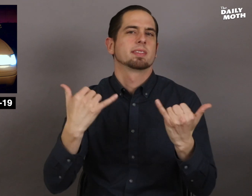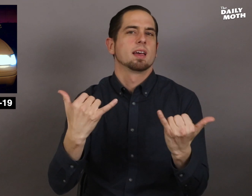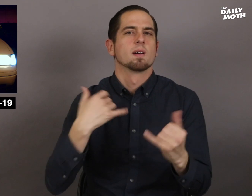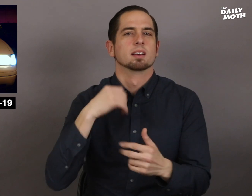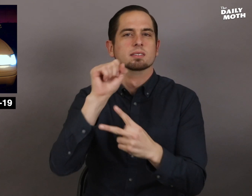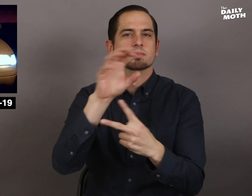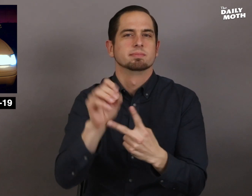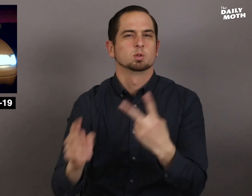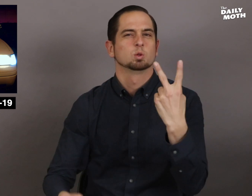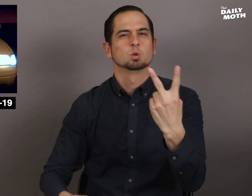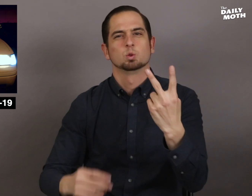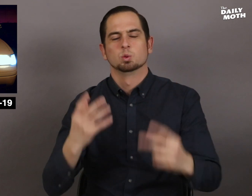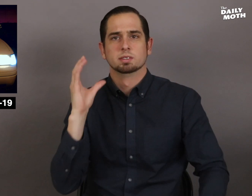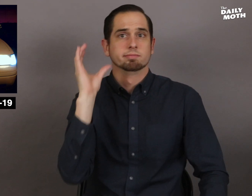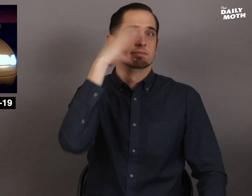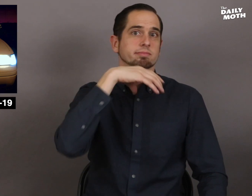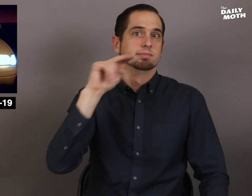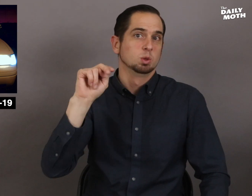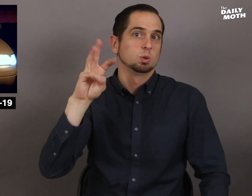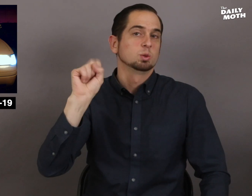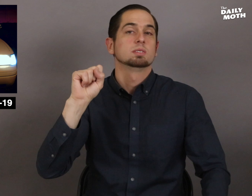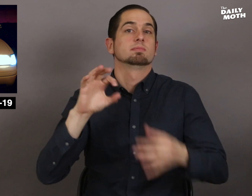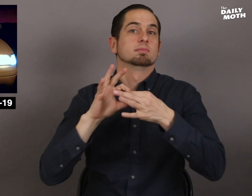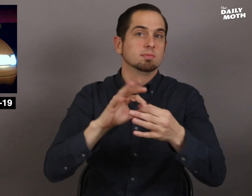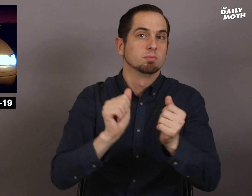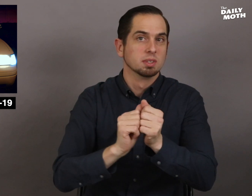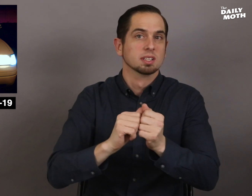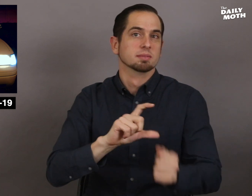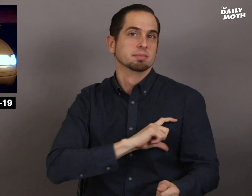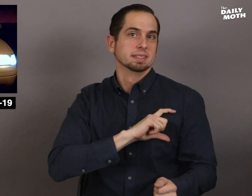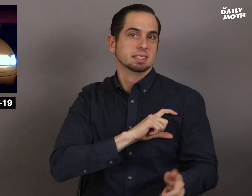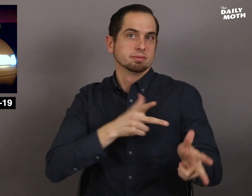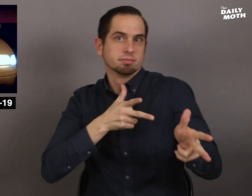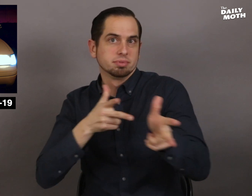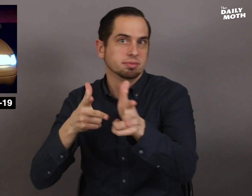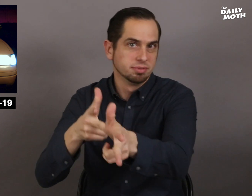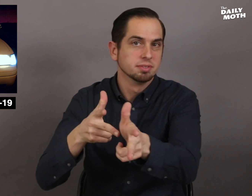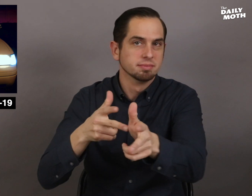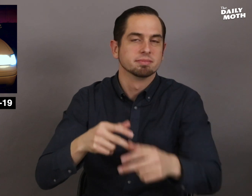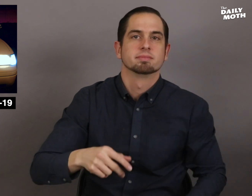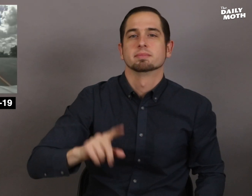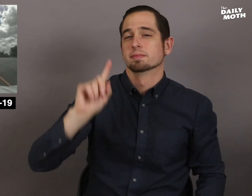Now, here are two bizarre news related to car chases.